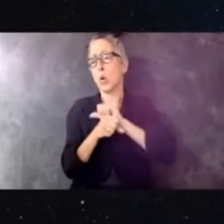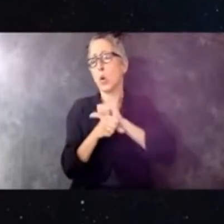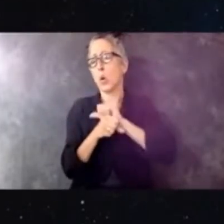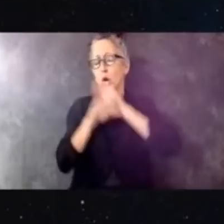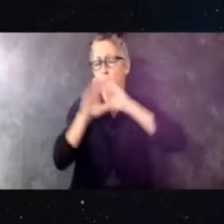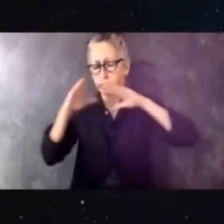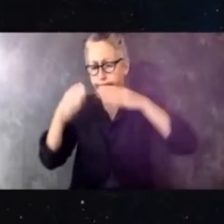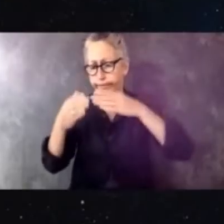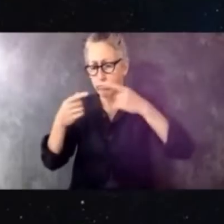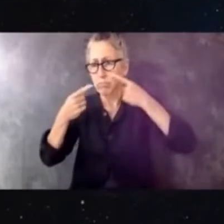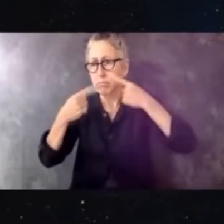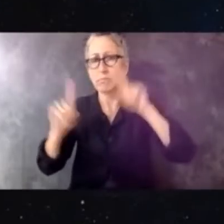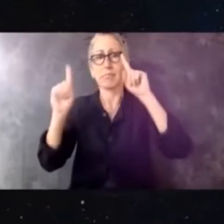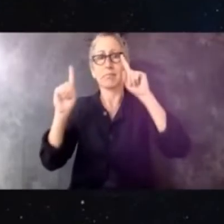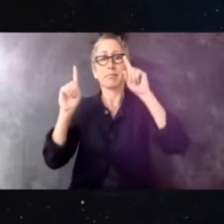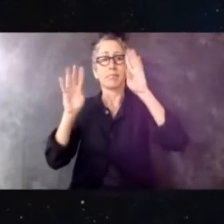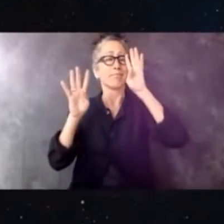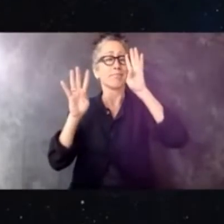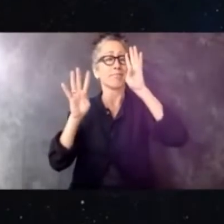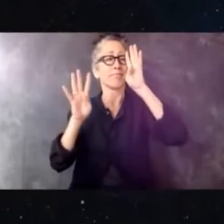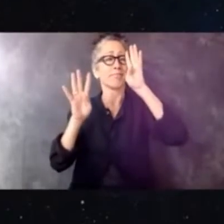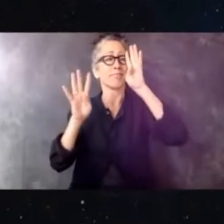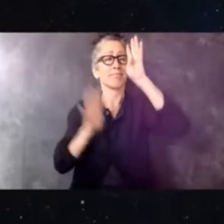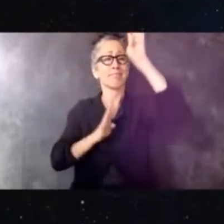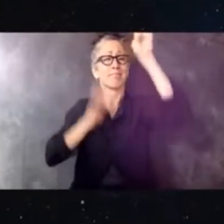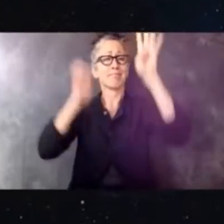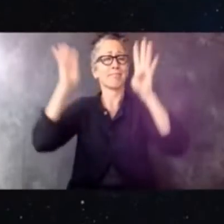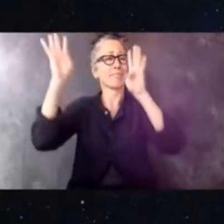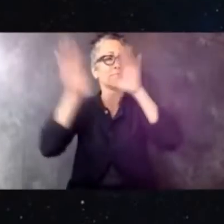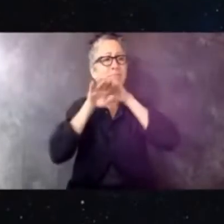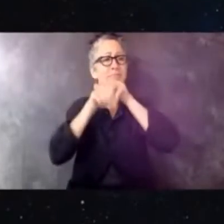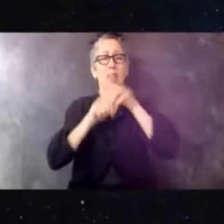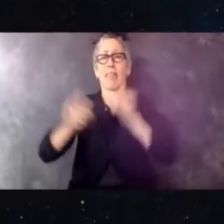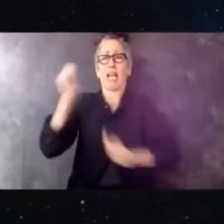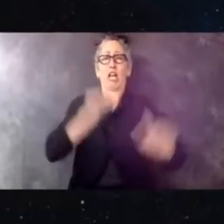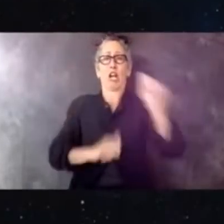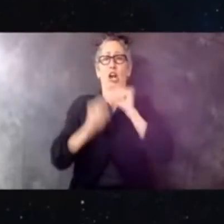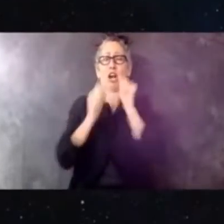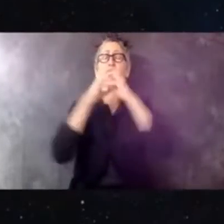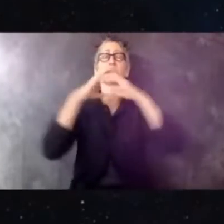the make believe that we create. Today, we are nearly 5,000